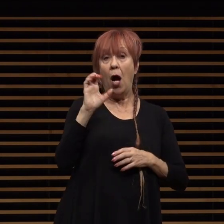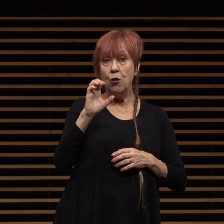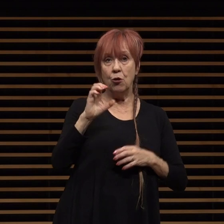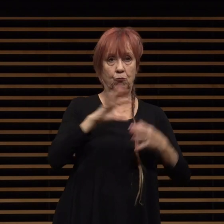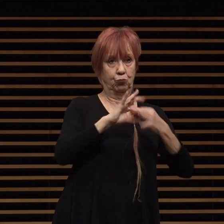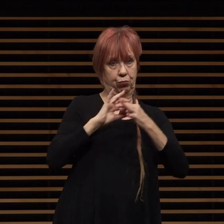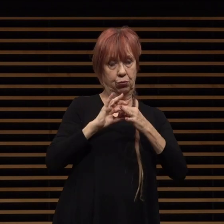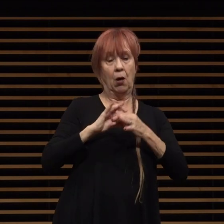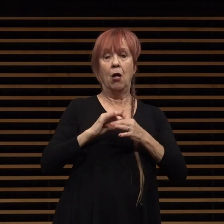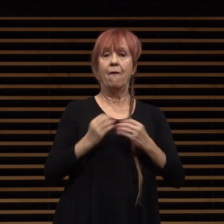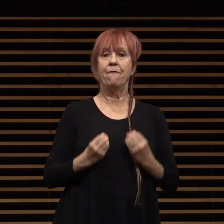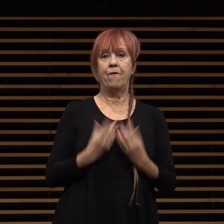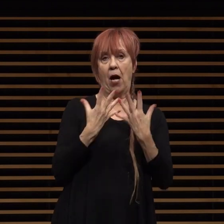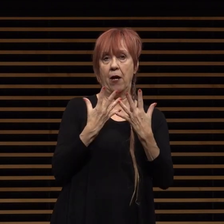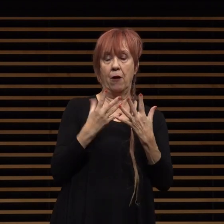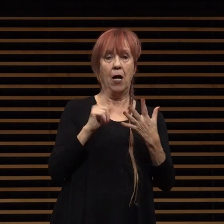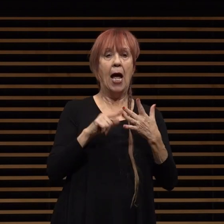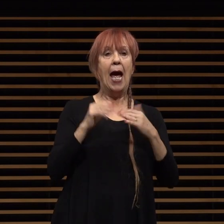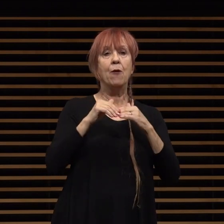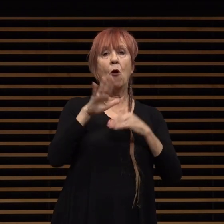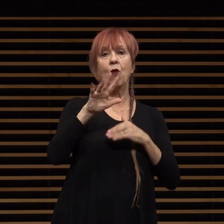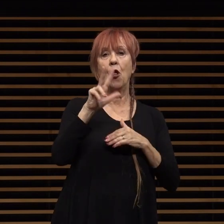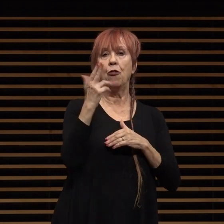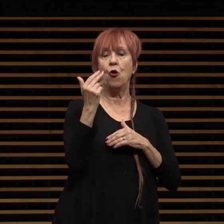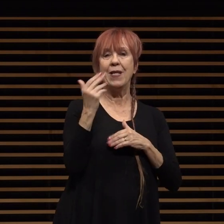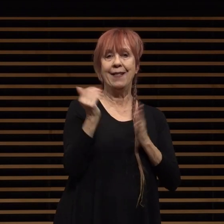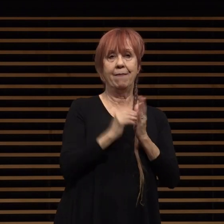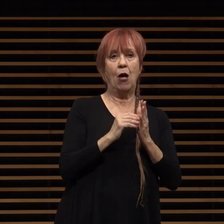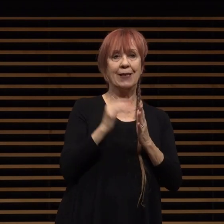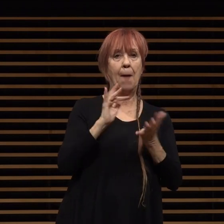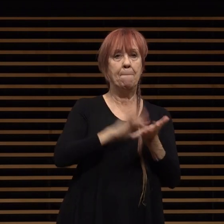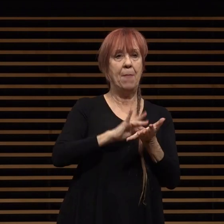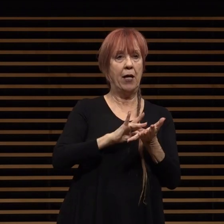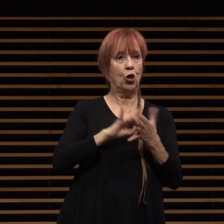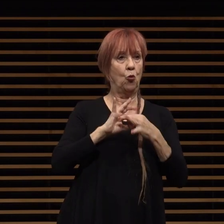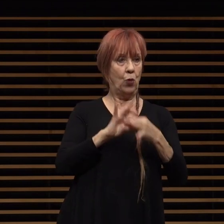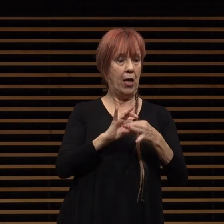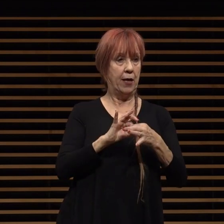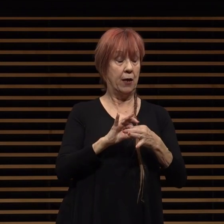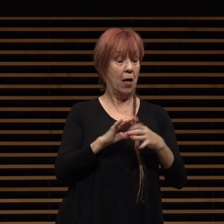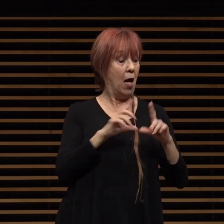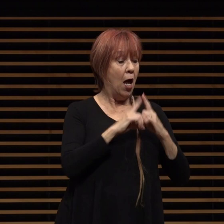and a little over 13 000 were medical